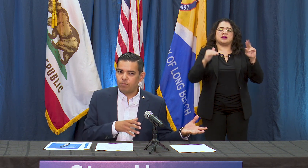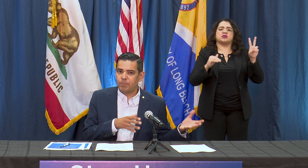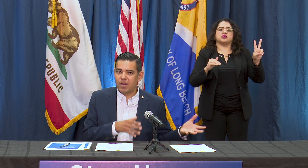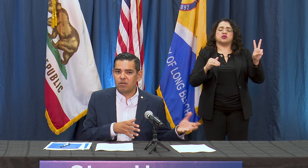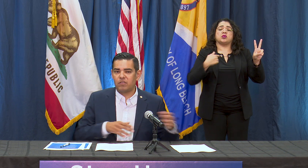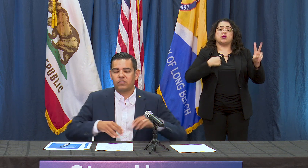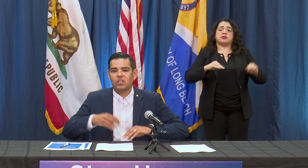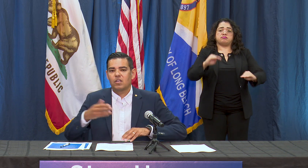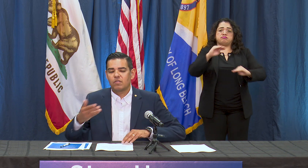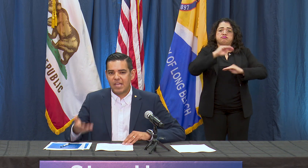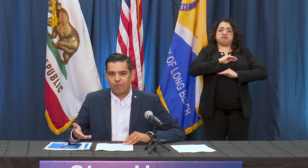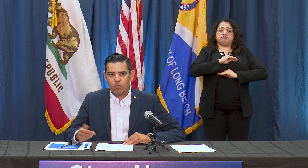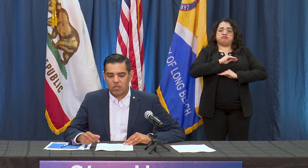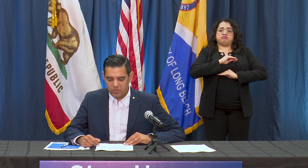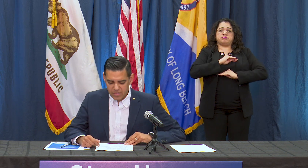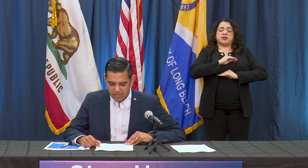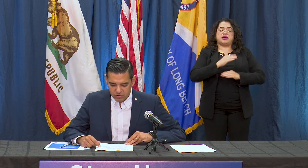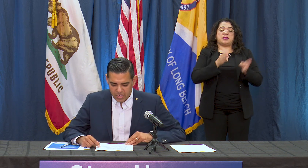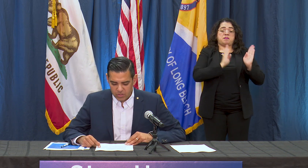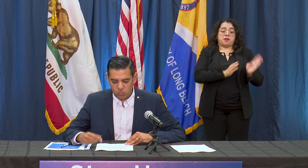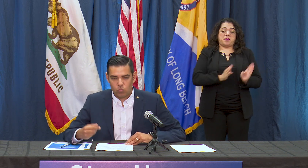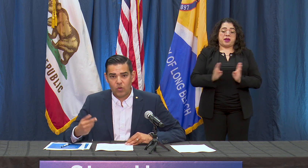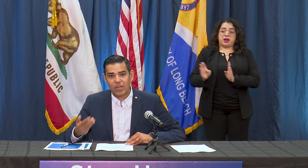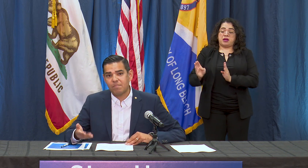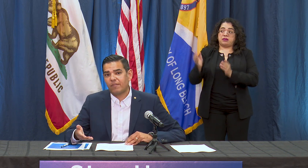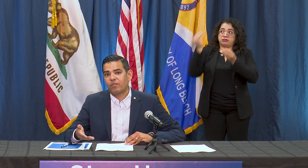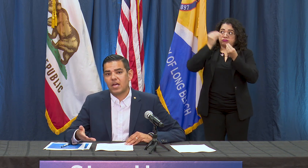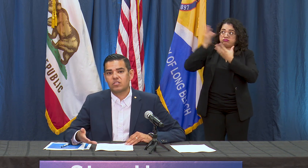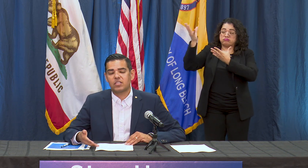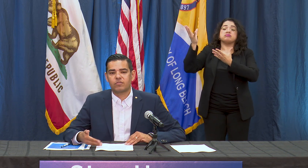preparedness now we were in the second stage and what that meant for us is of